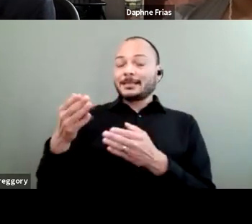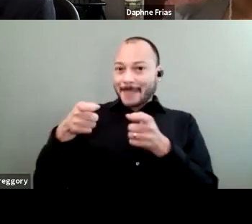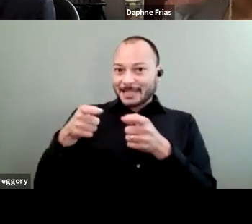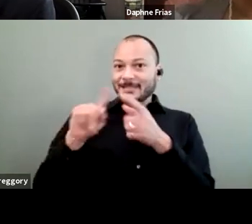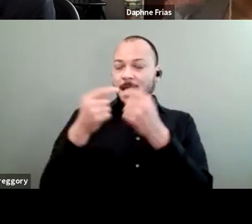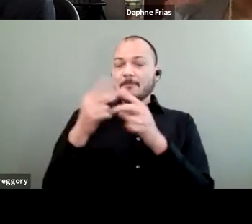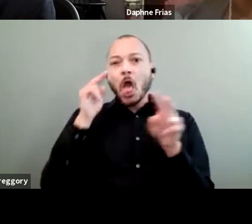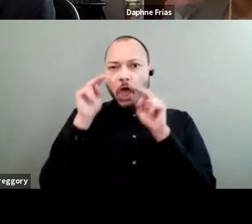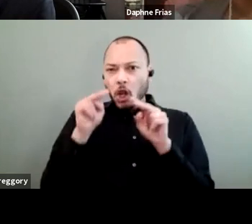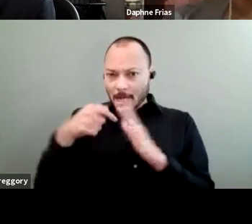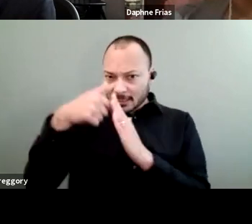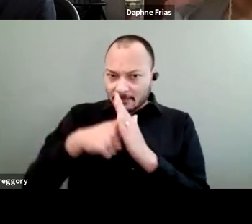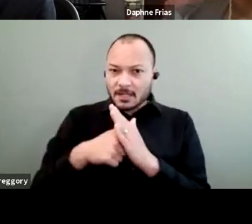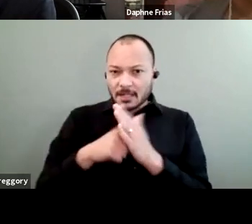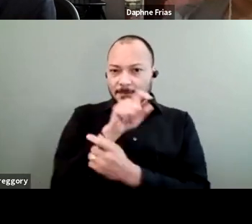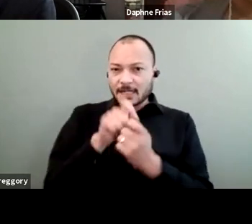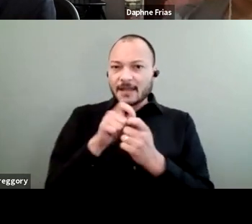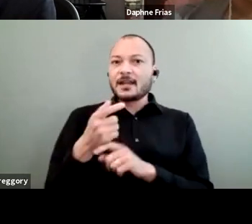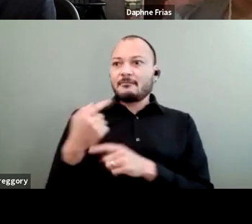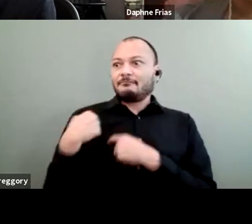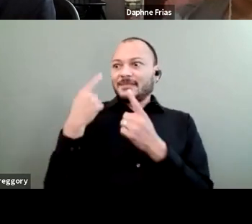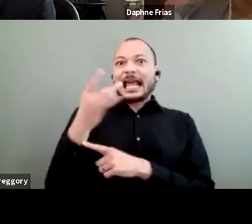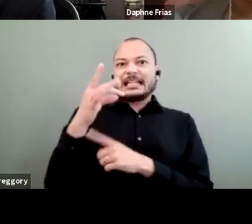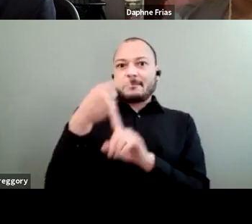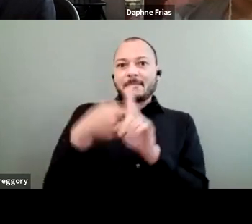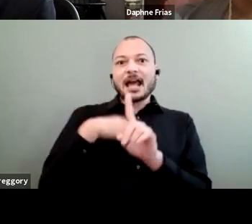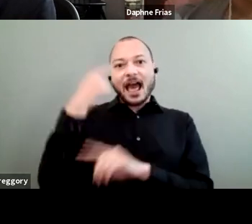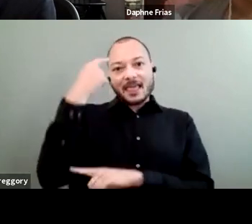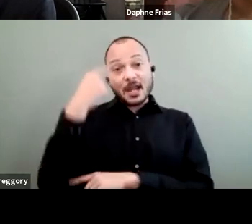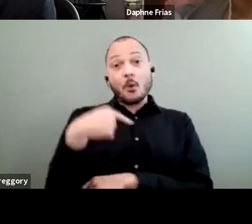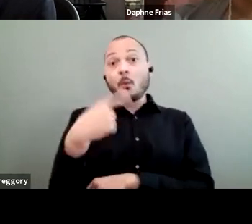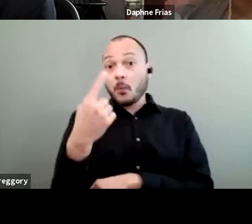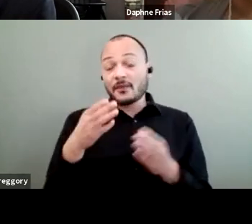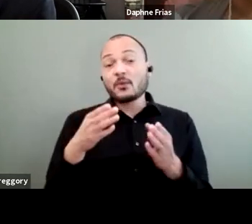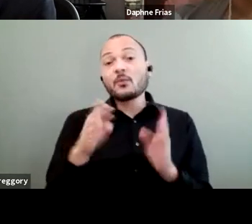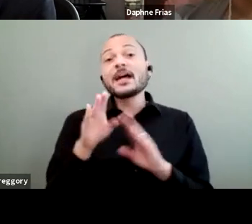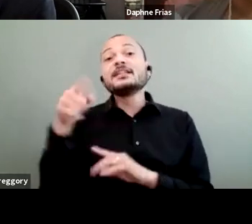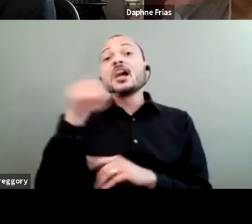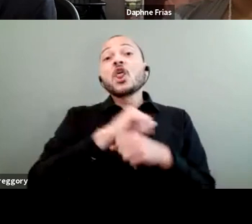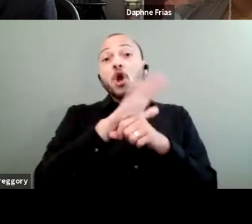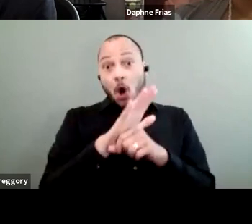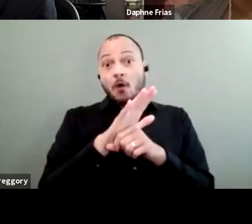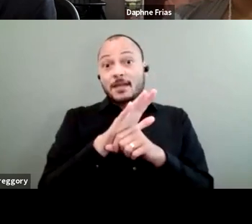particularly during this last 18 months or so. And I do think that one of the ways that the COVID crisis will improve things is